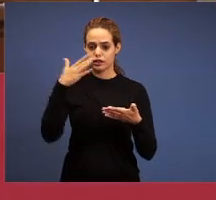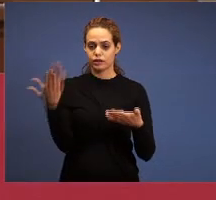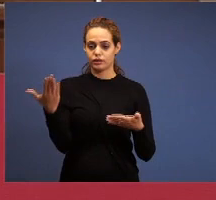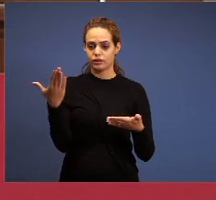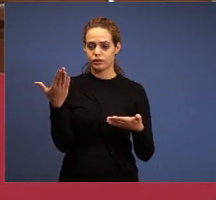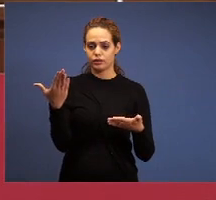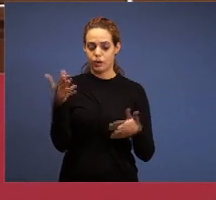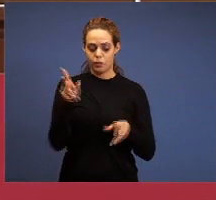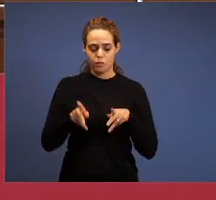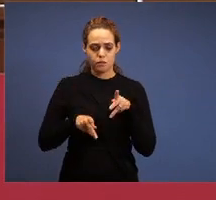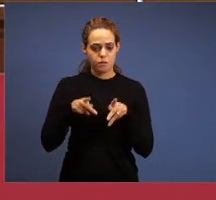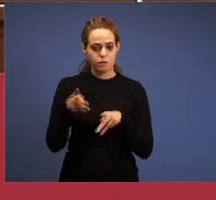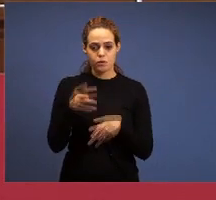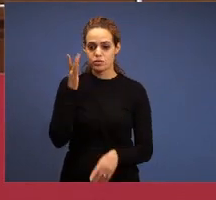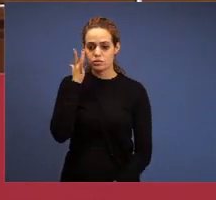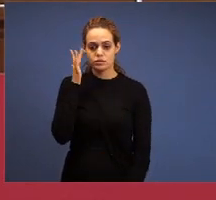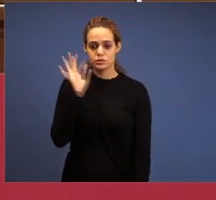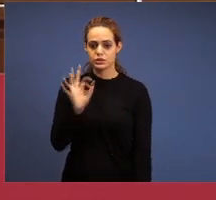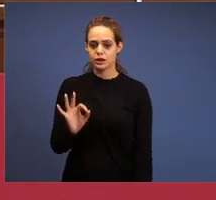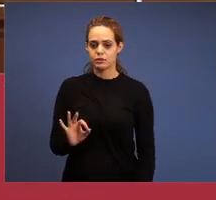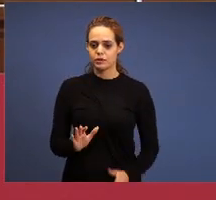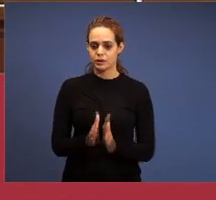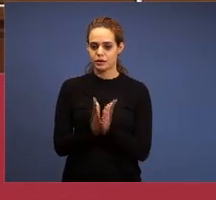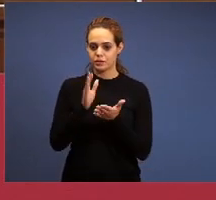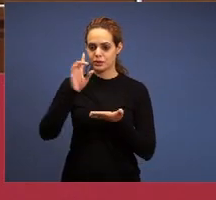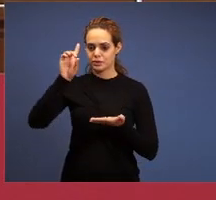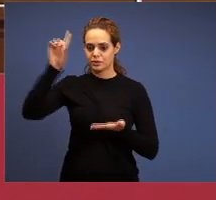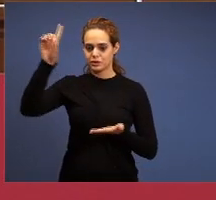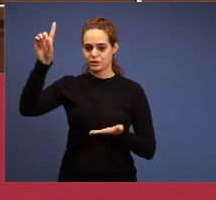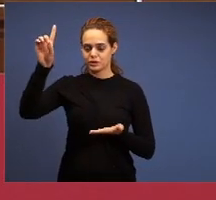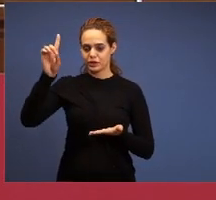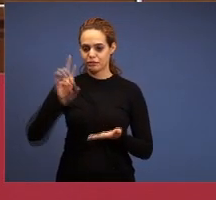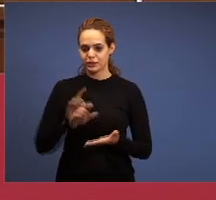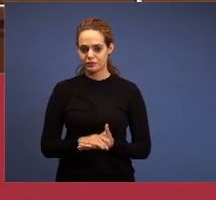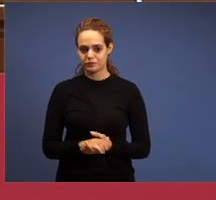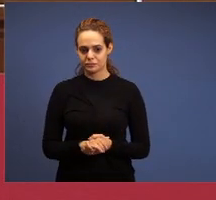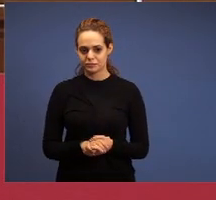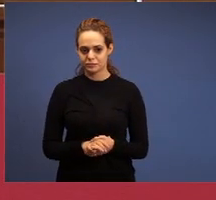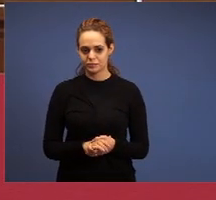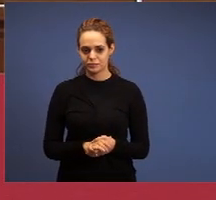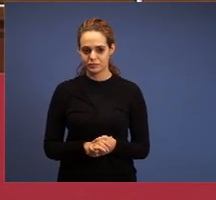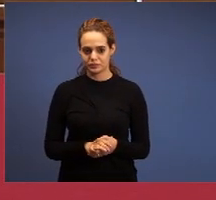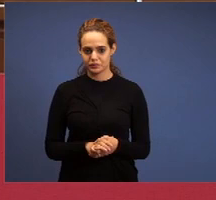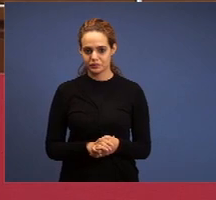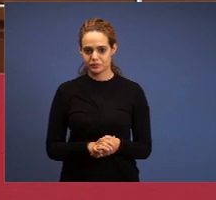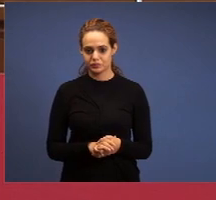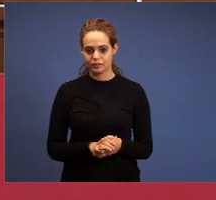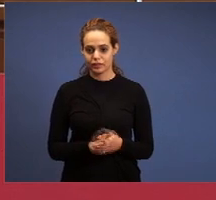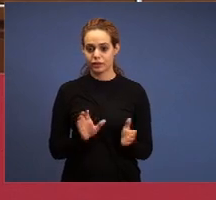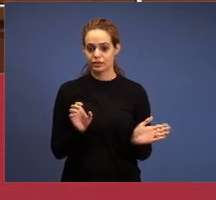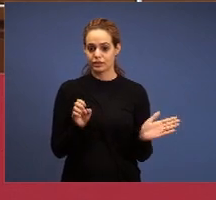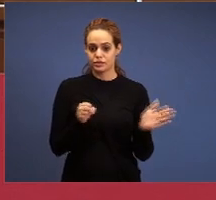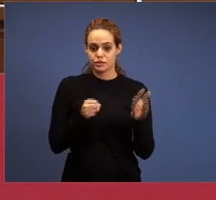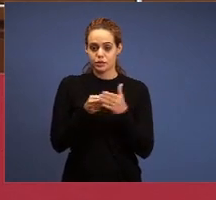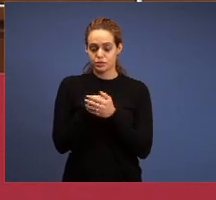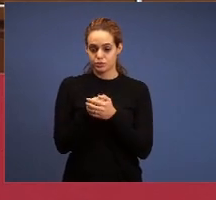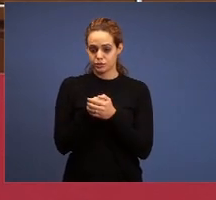when it was unearthed, the treasure, a man found the treasure in the field, it was hidden, the field of man's interests,